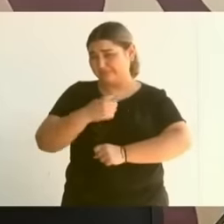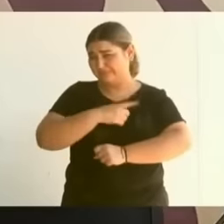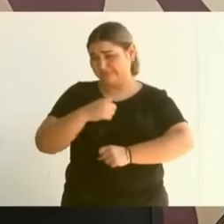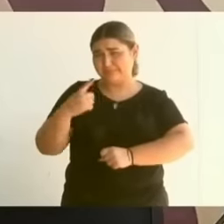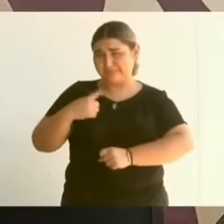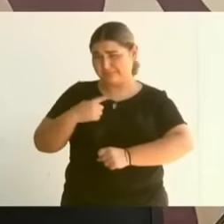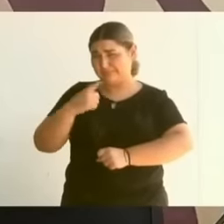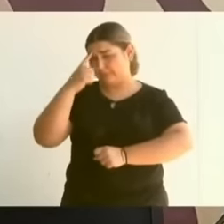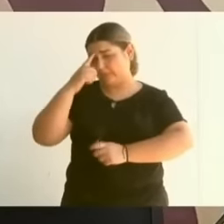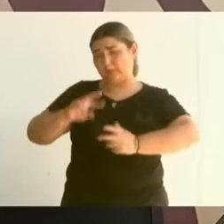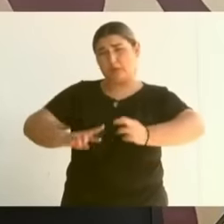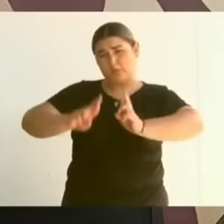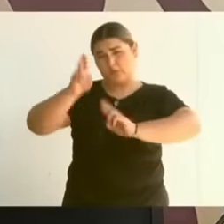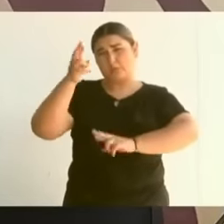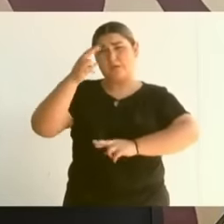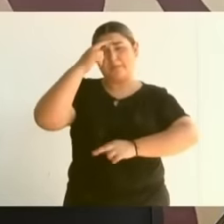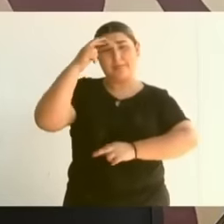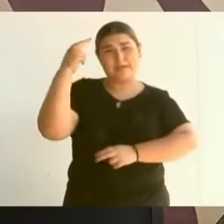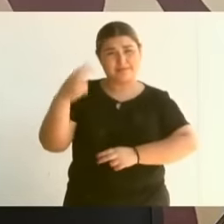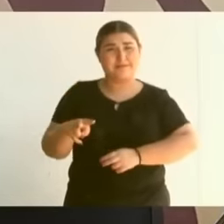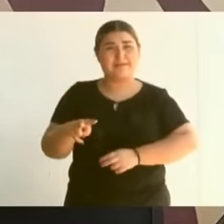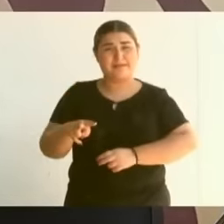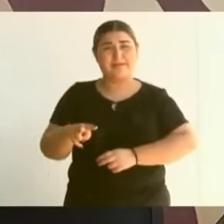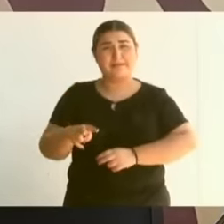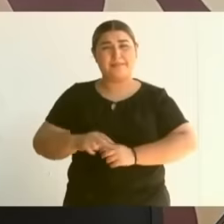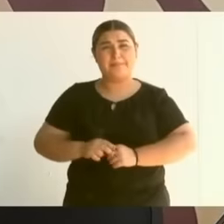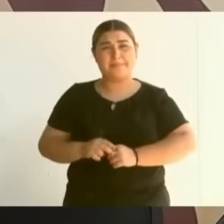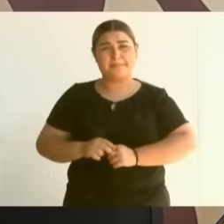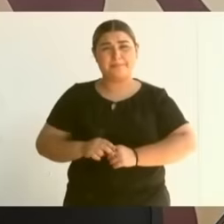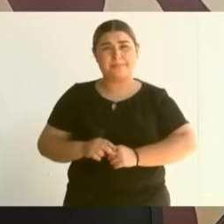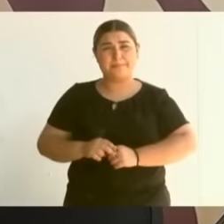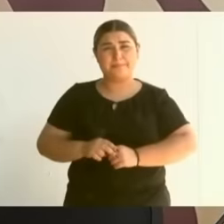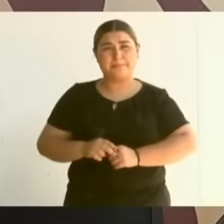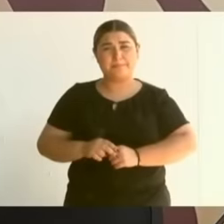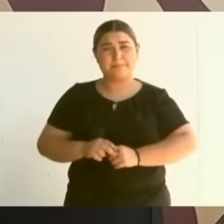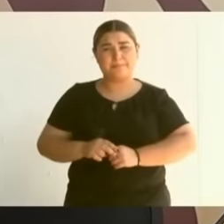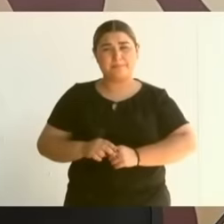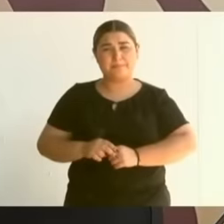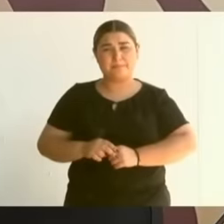which began in